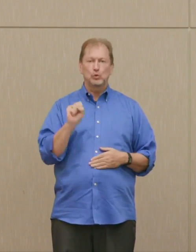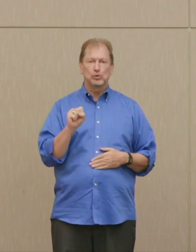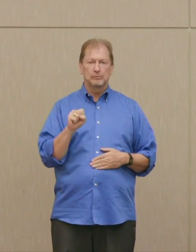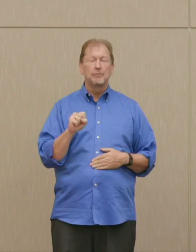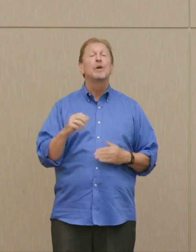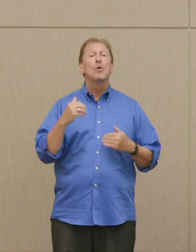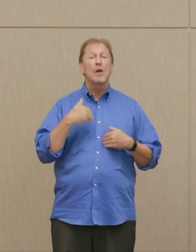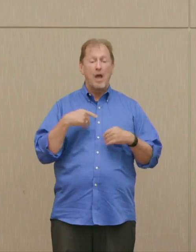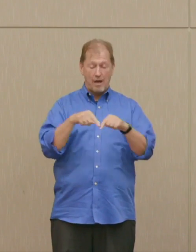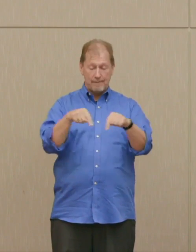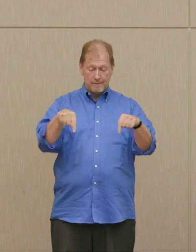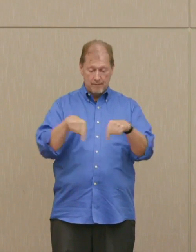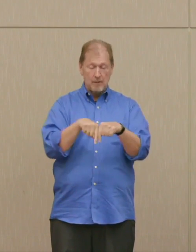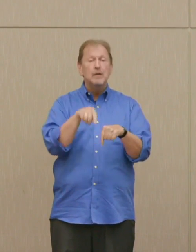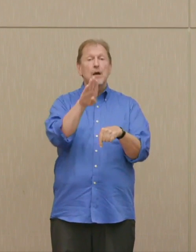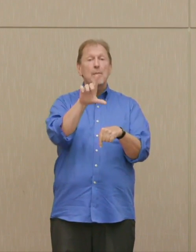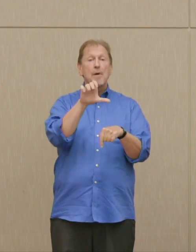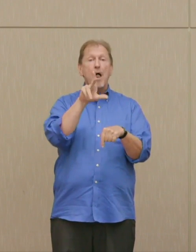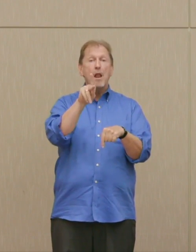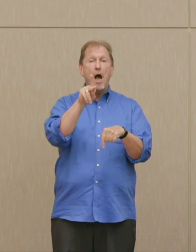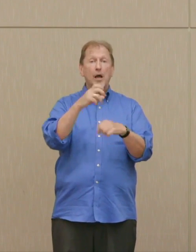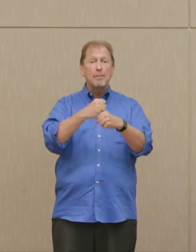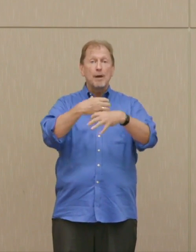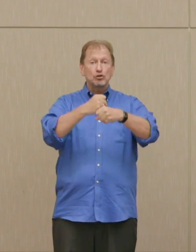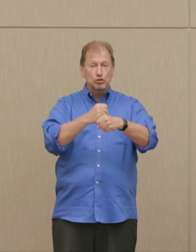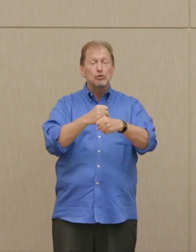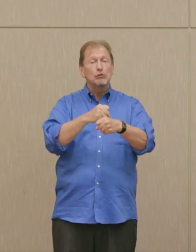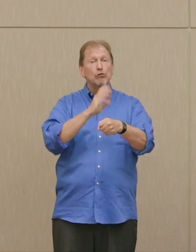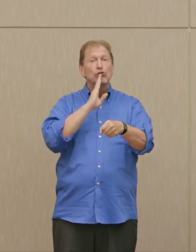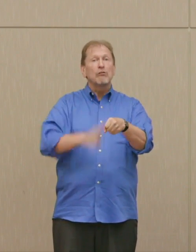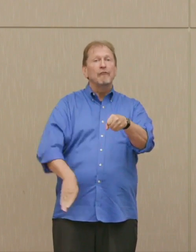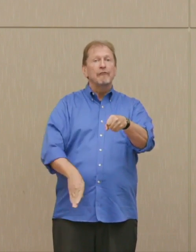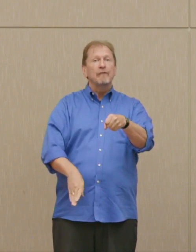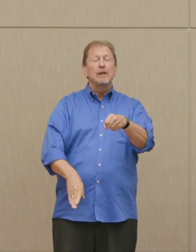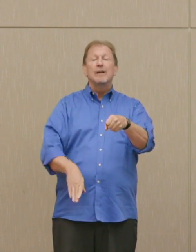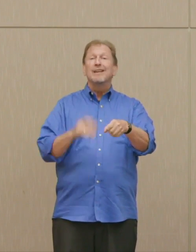Humanity couldn't handle a bomb 1000 times more powerful than that.